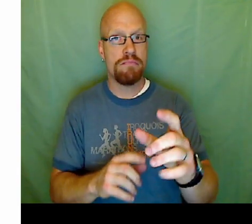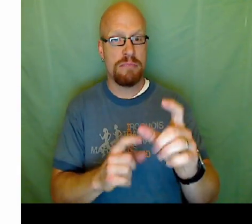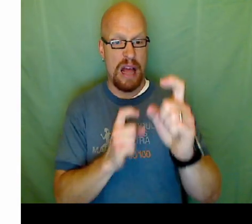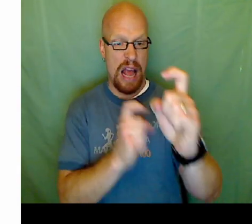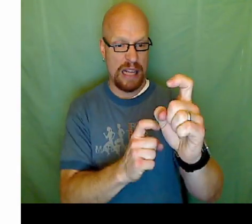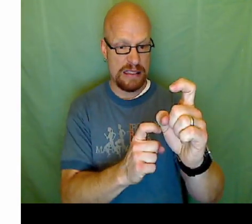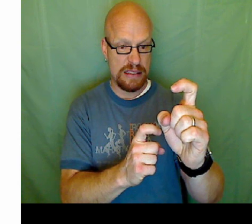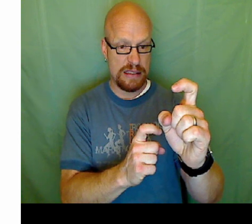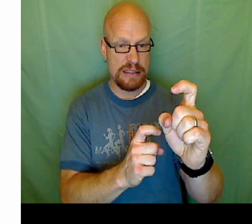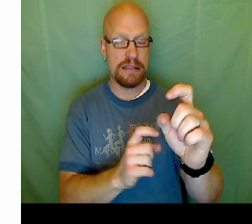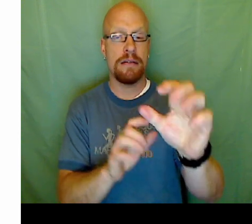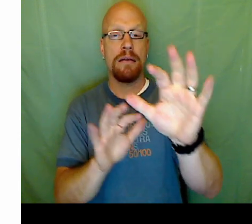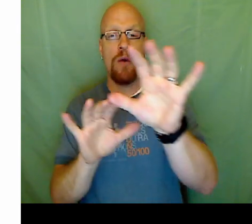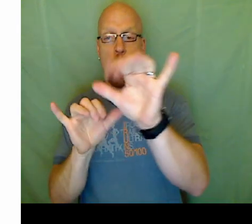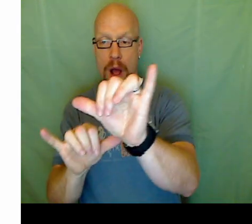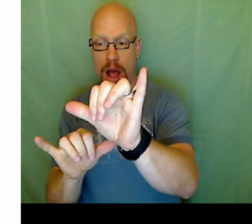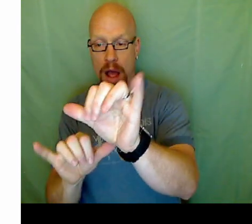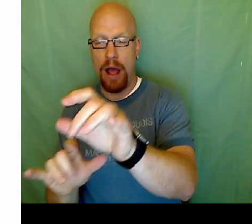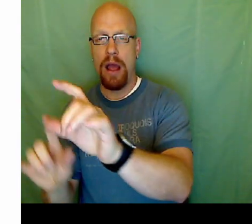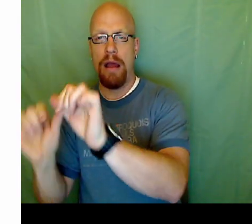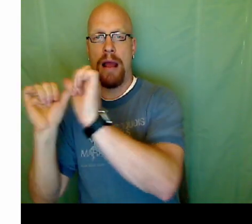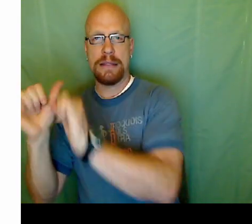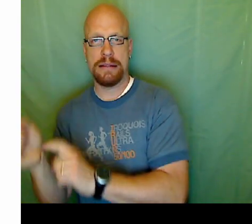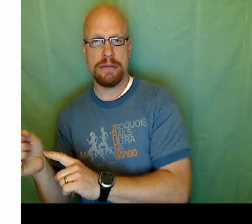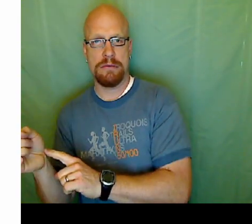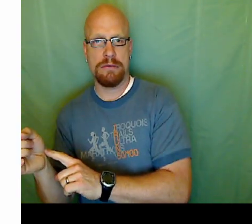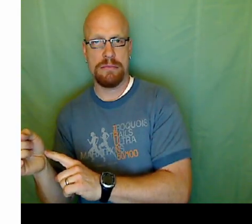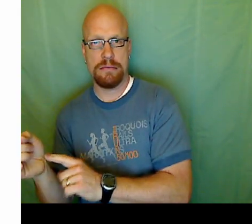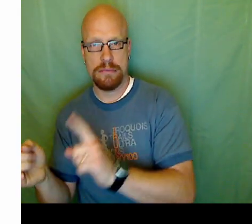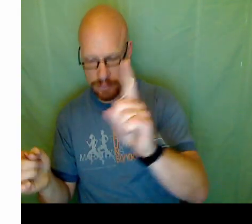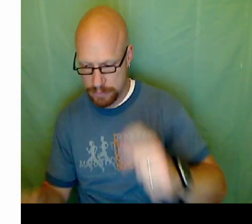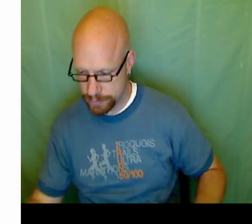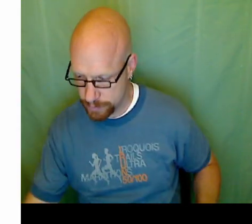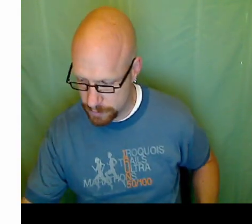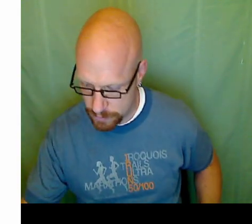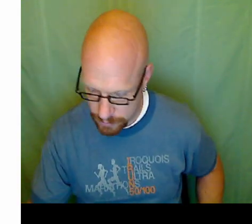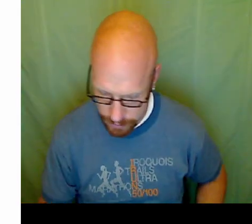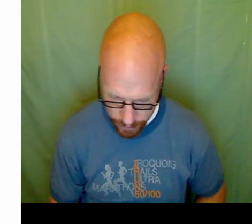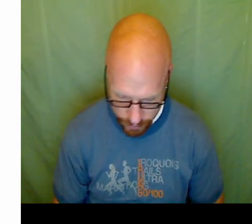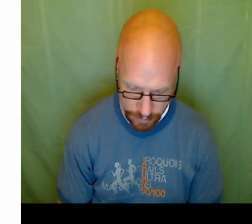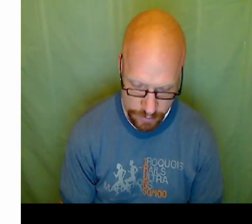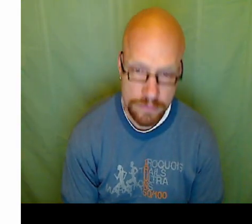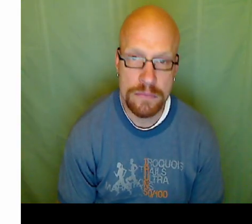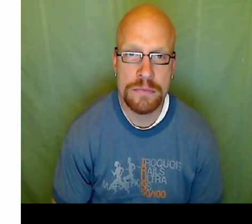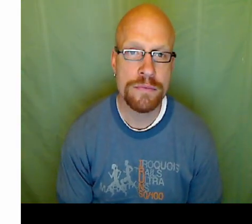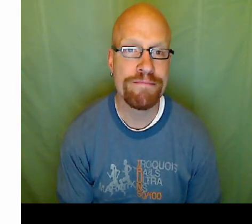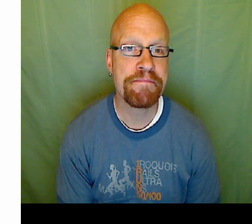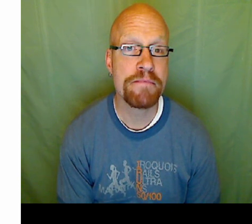What this means is that the X variable and the Y variables and the constant are all in columns.